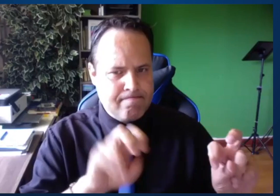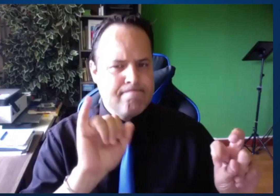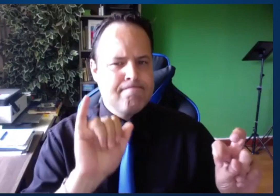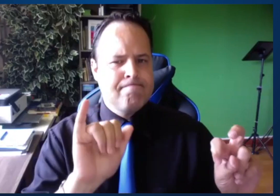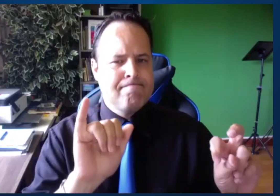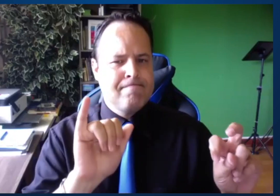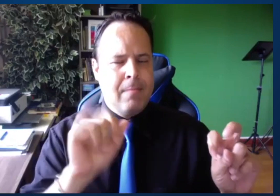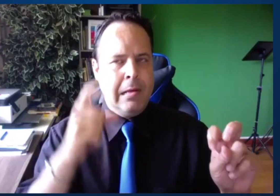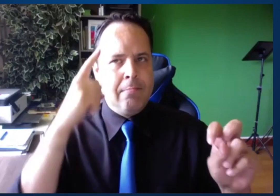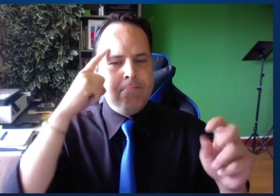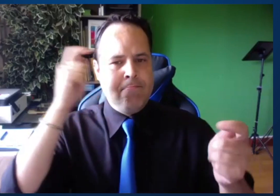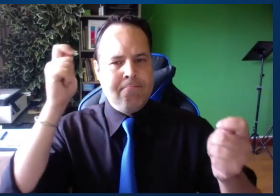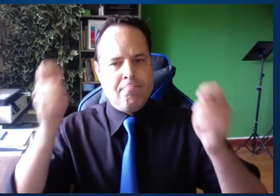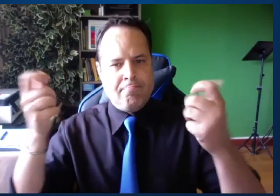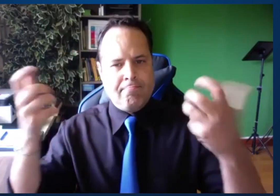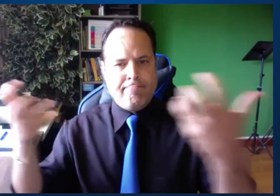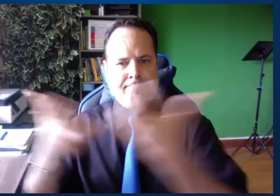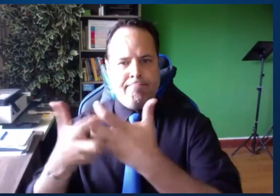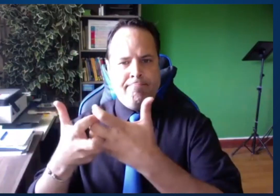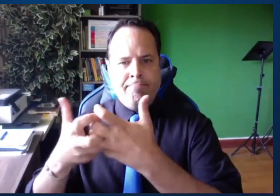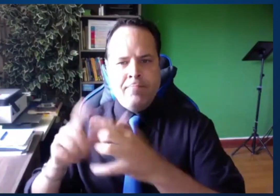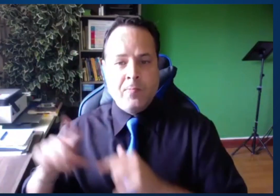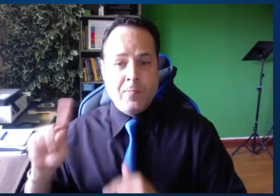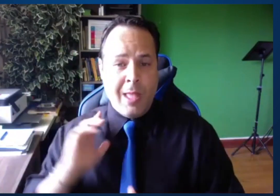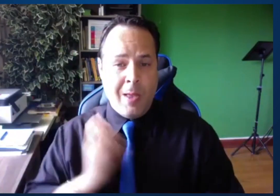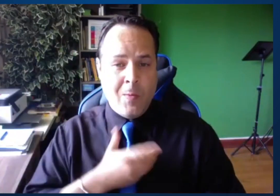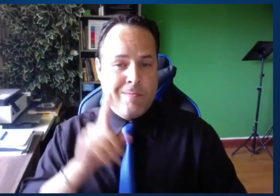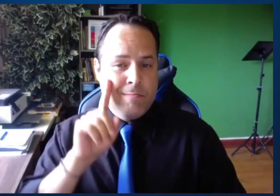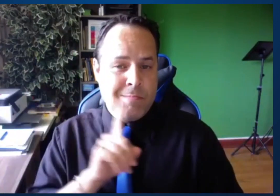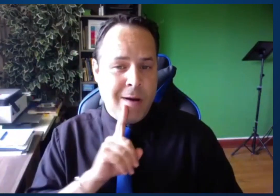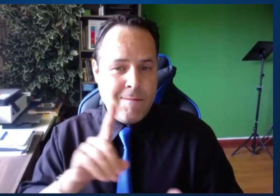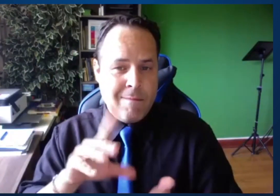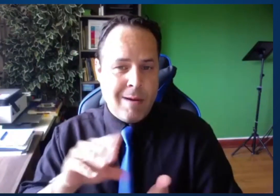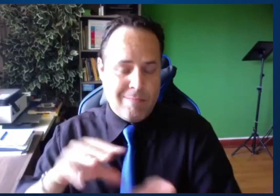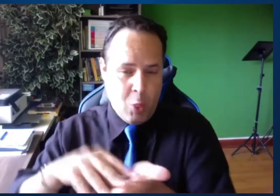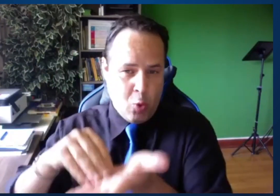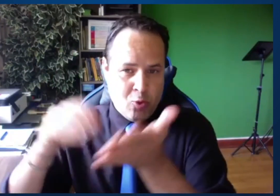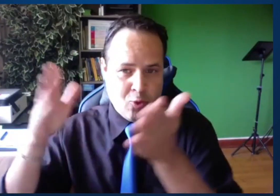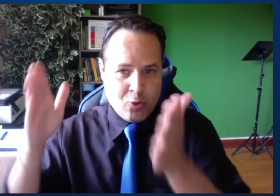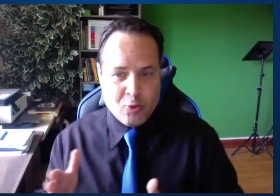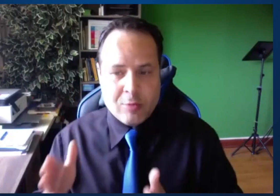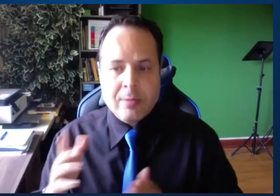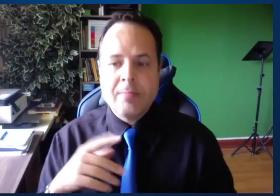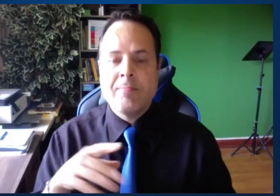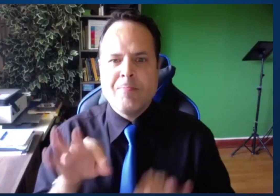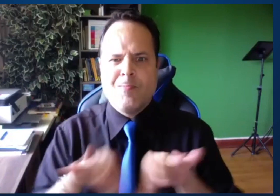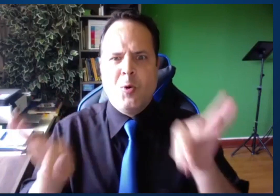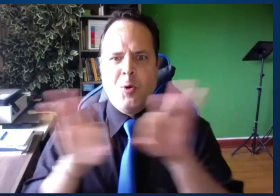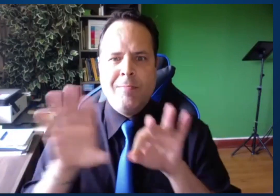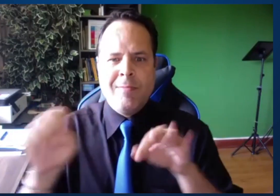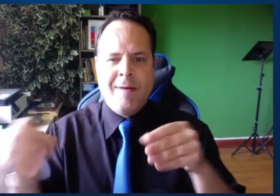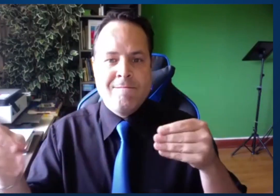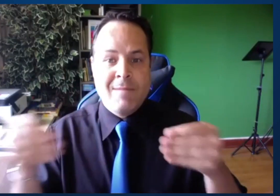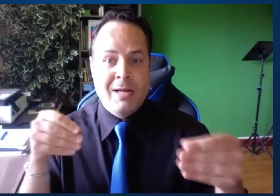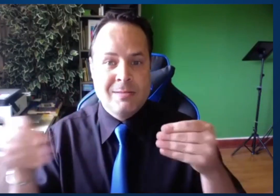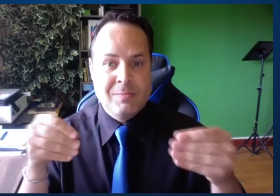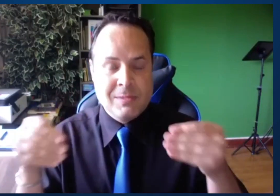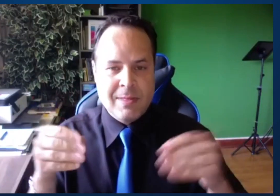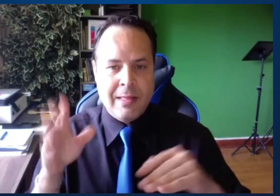It's so important to have these conversations around curriculum about fitting the learners that we serve,